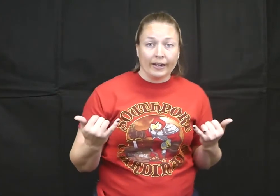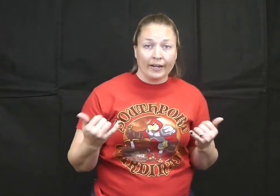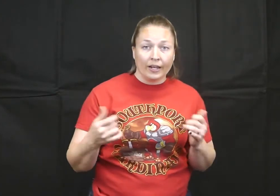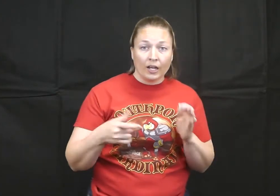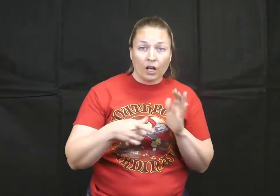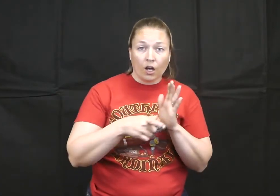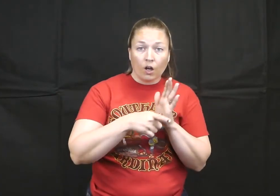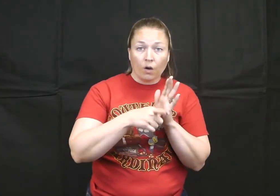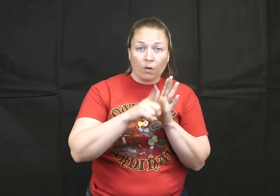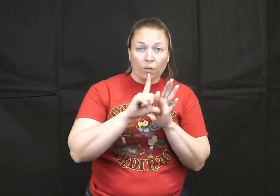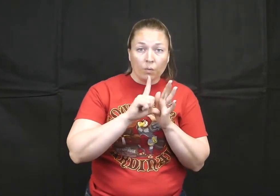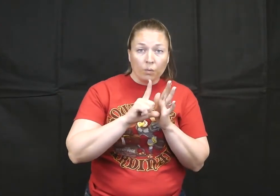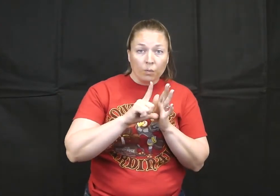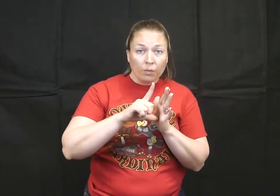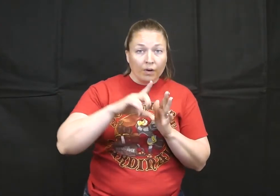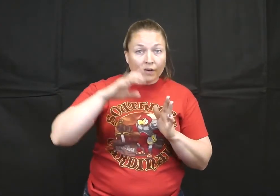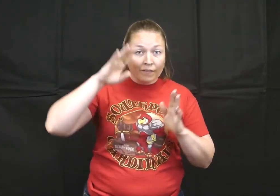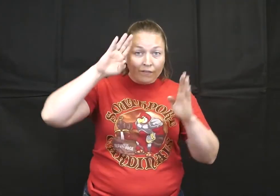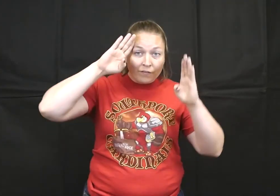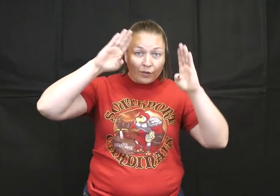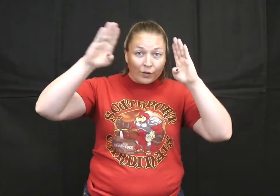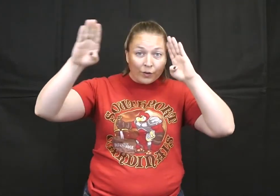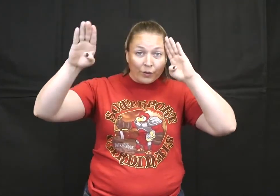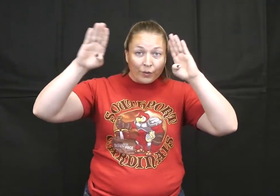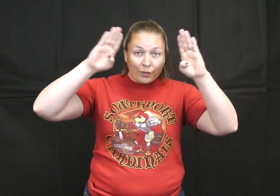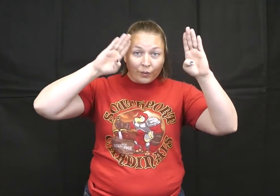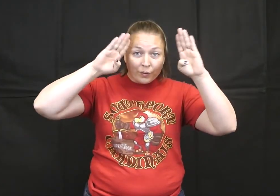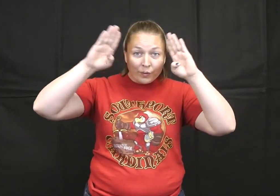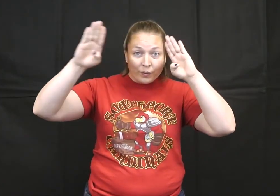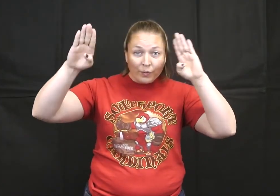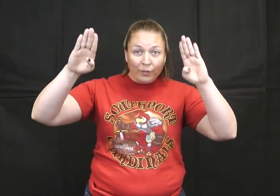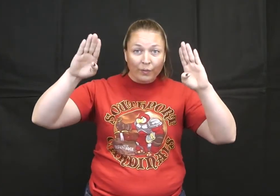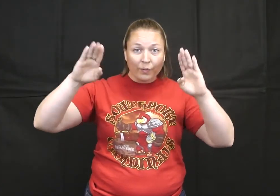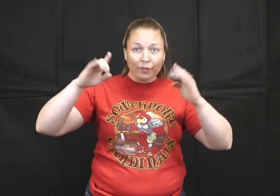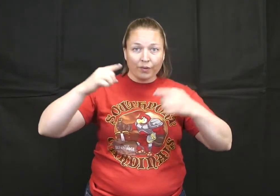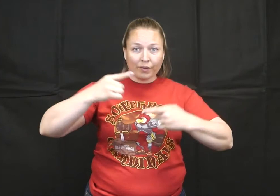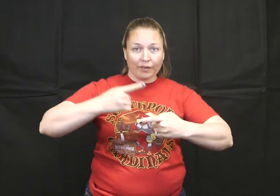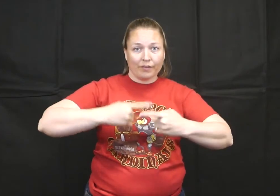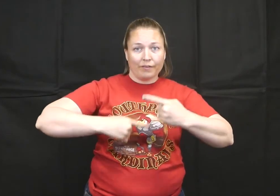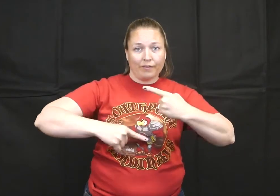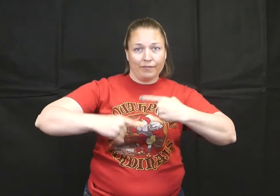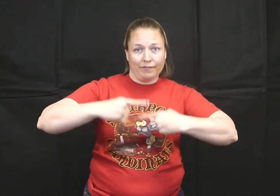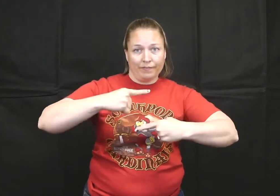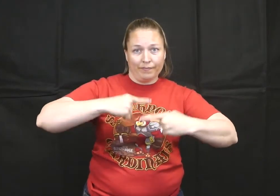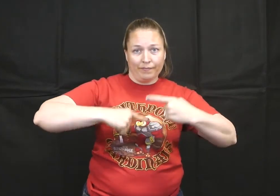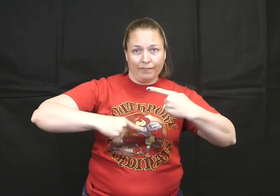Now we'll review greeting signs.